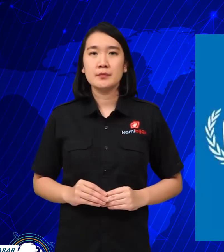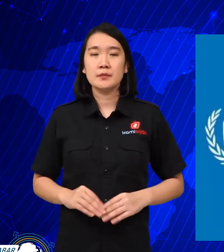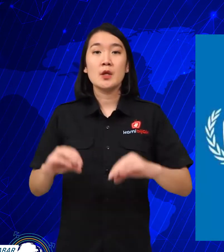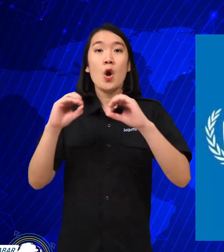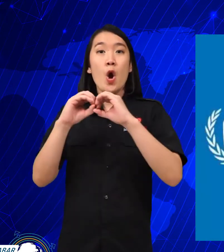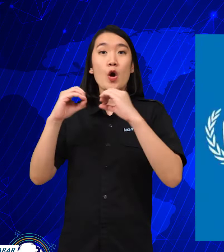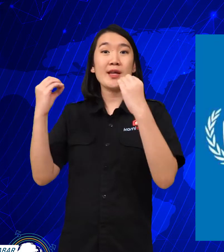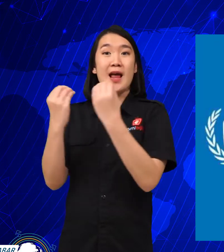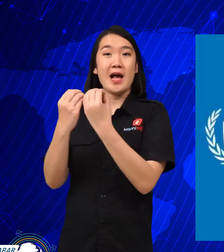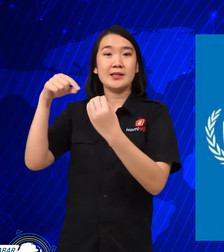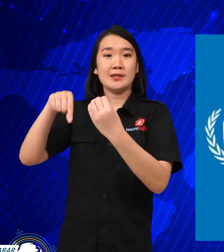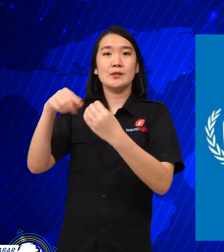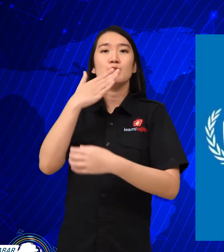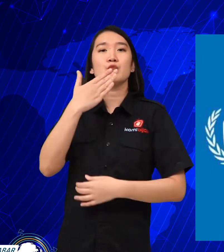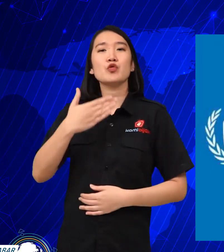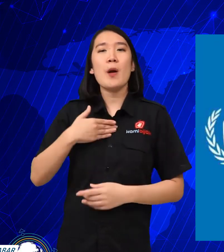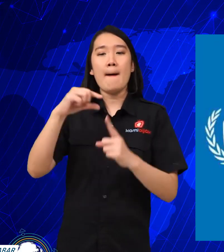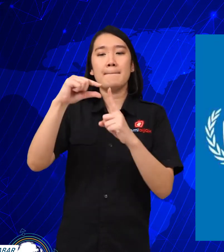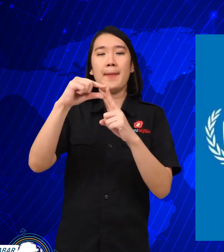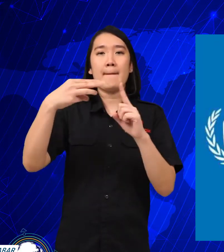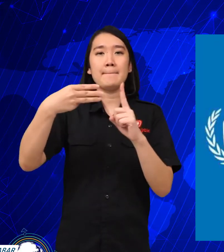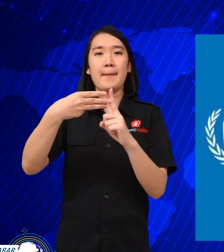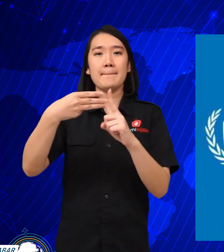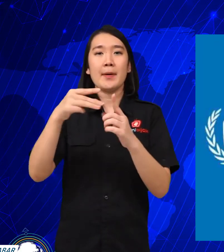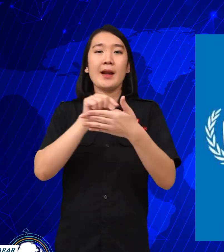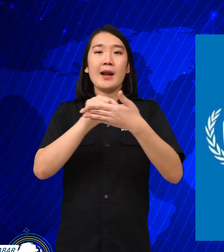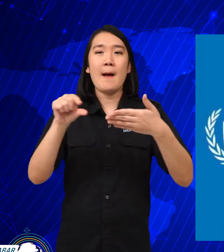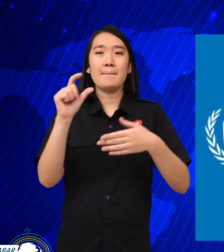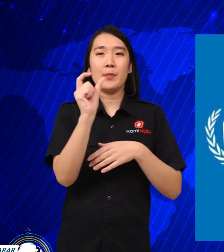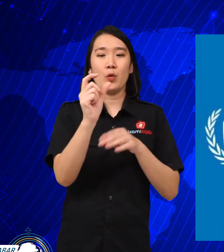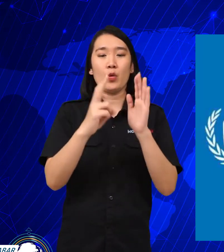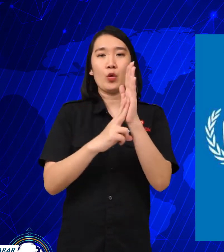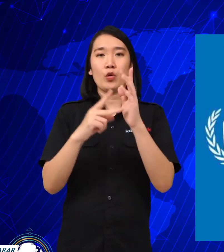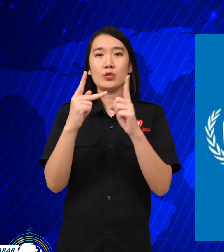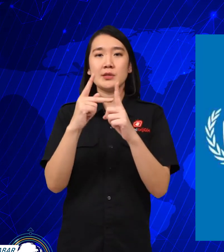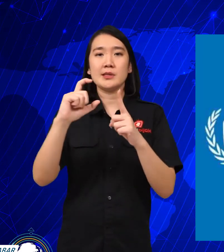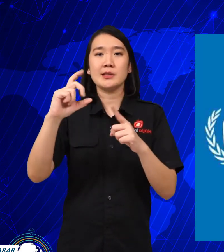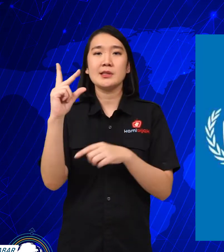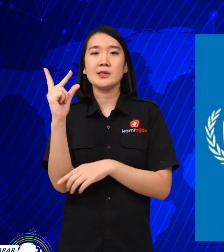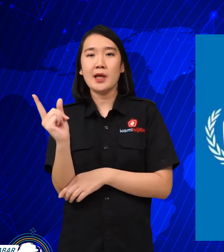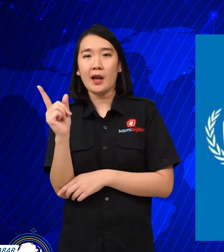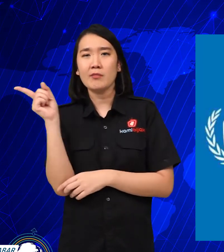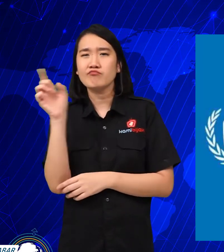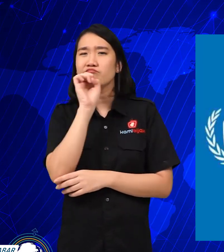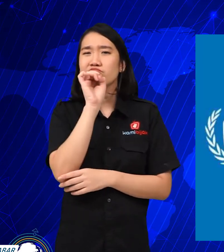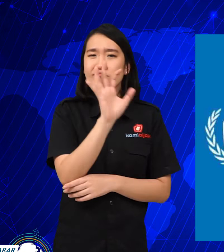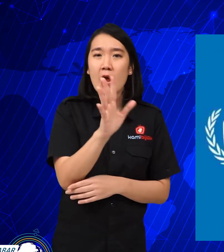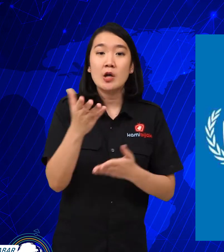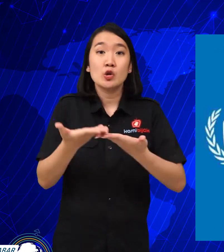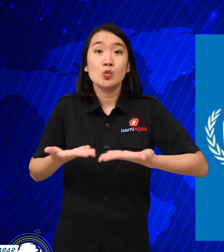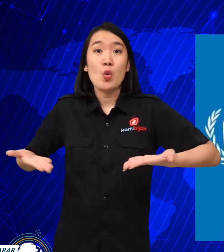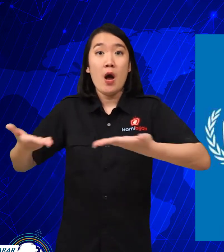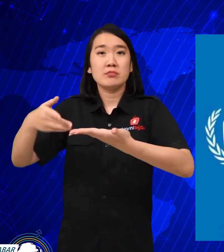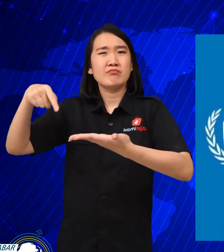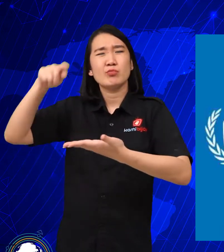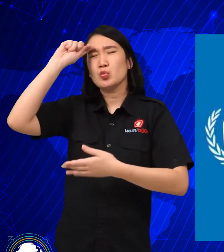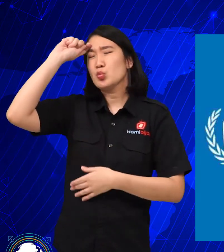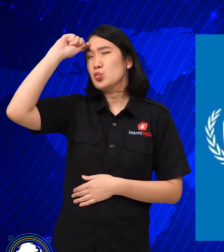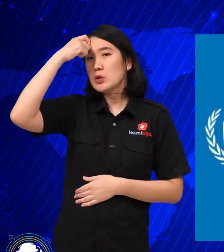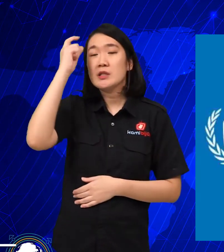Organization under the United Nations, UNHCR convey that the situation is difficult